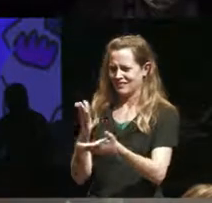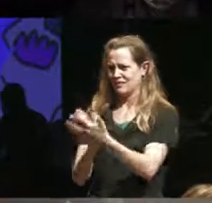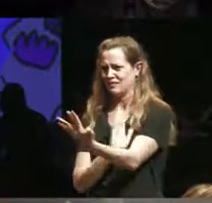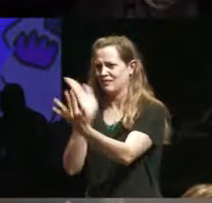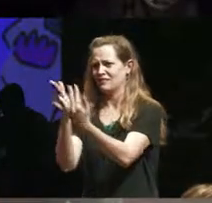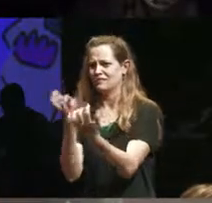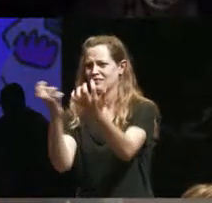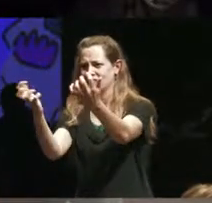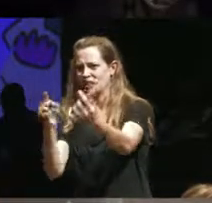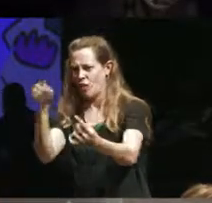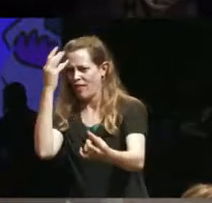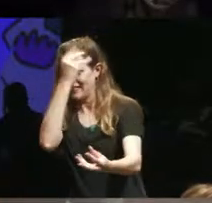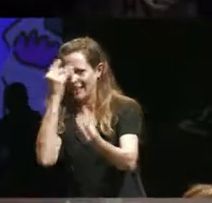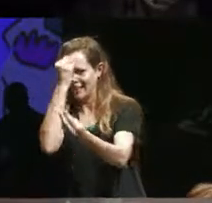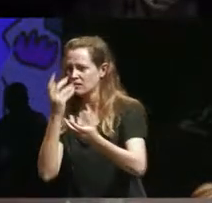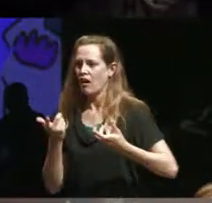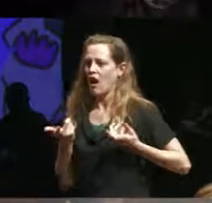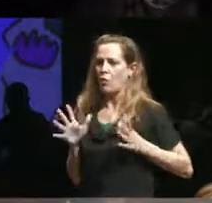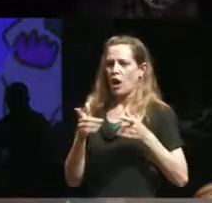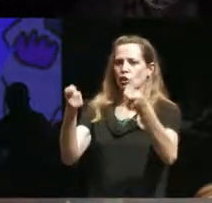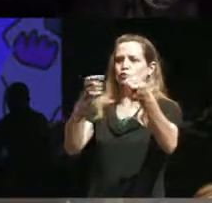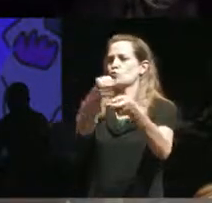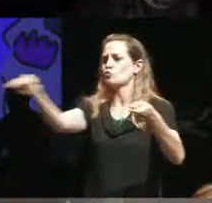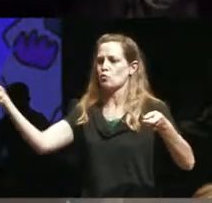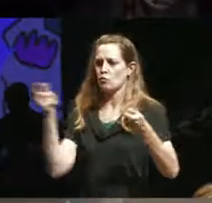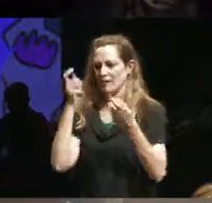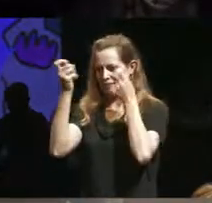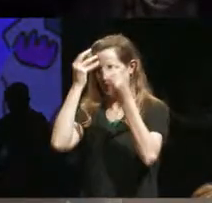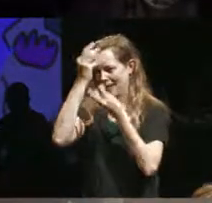audiences nor do I actually want to control I don't actually want to control